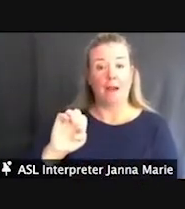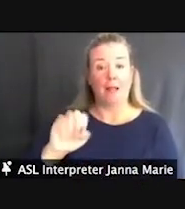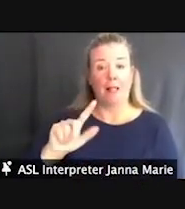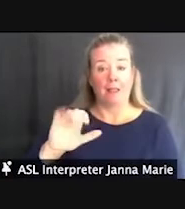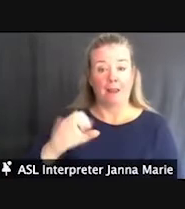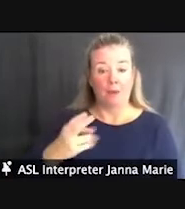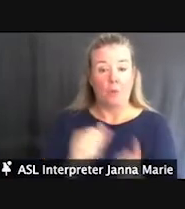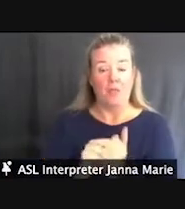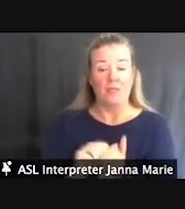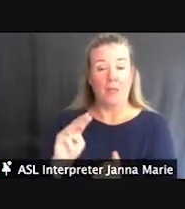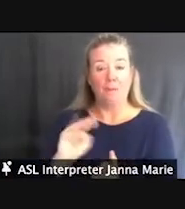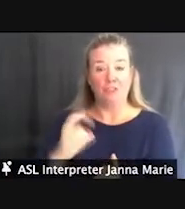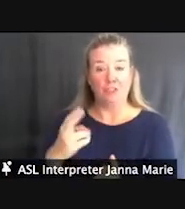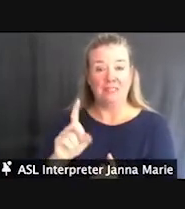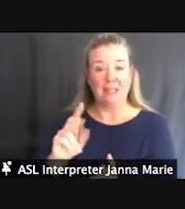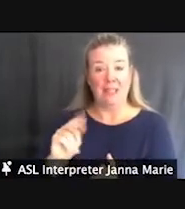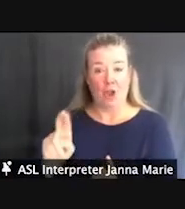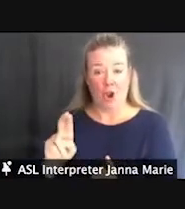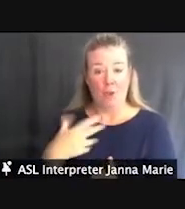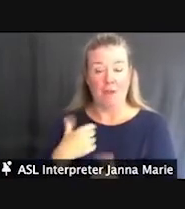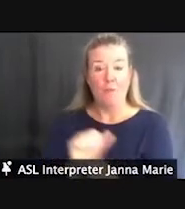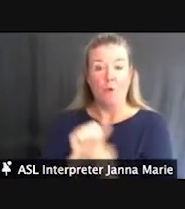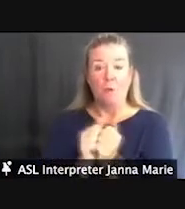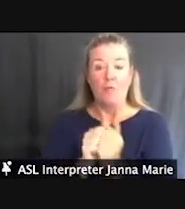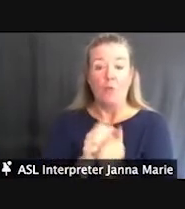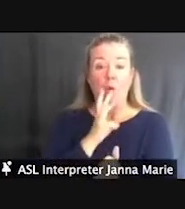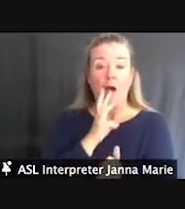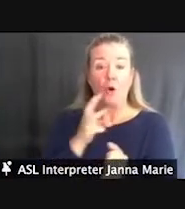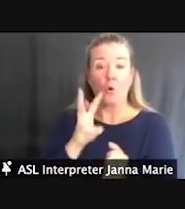My position is the waterways development program manager within the Parks and Recreation Division,